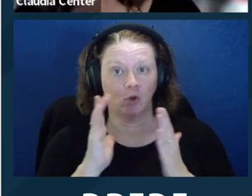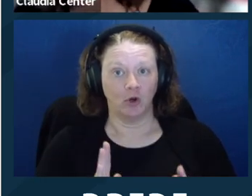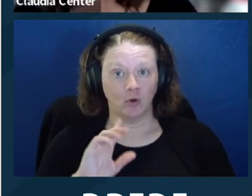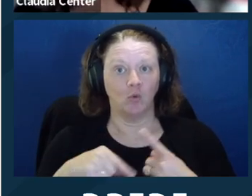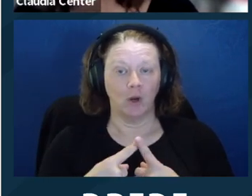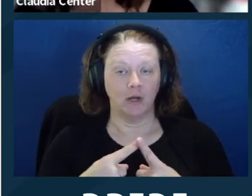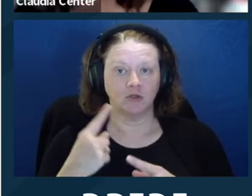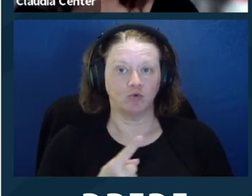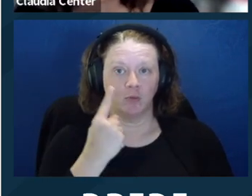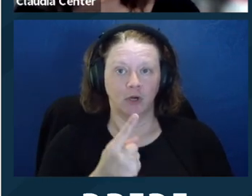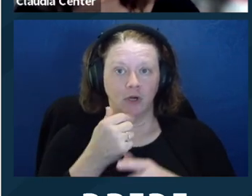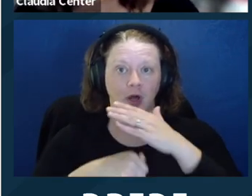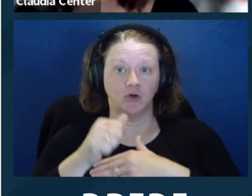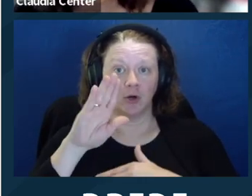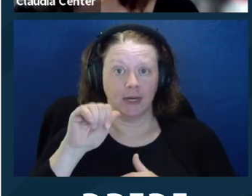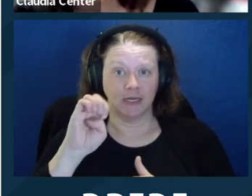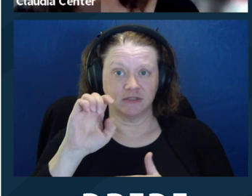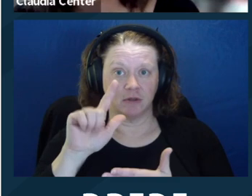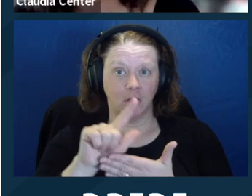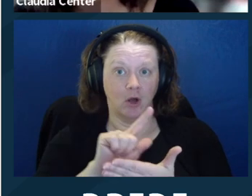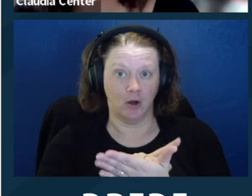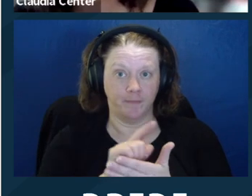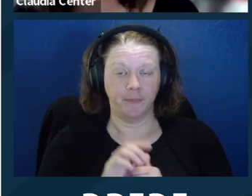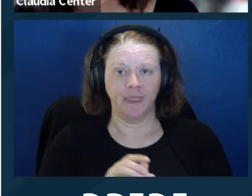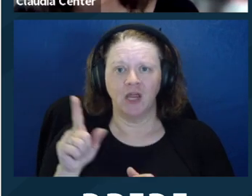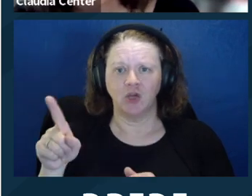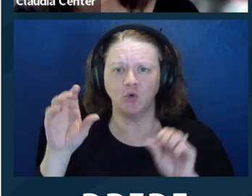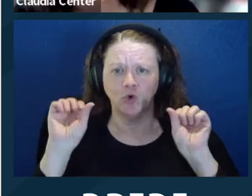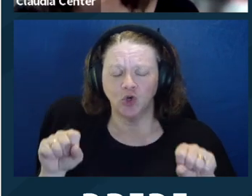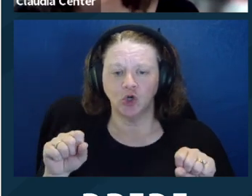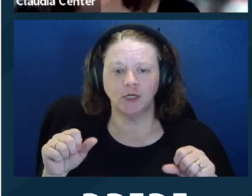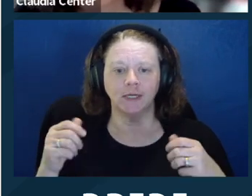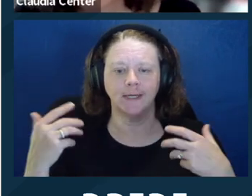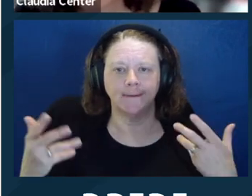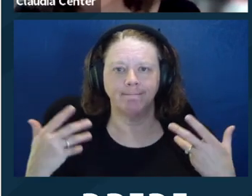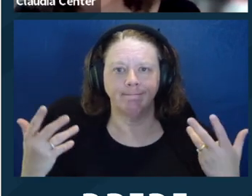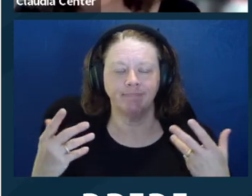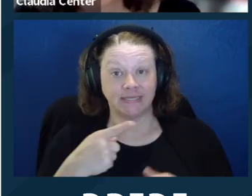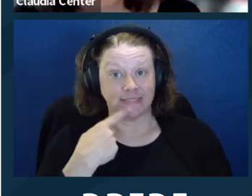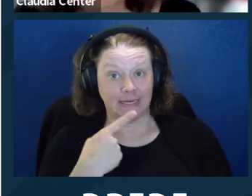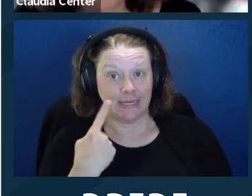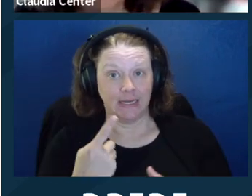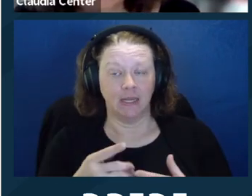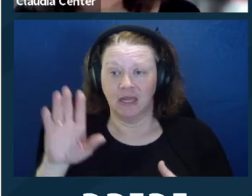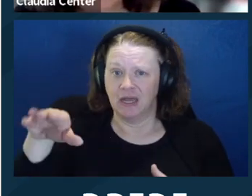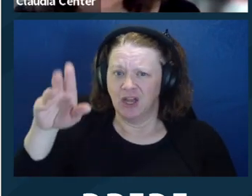the judge to notice an order, order counsel where appropriate under the case law. And,